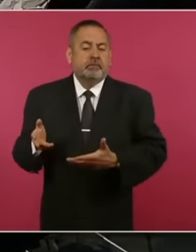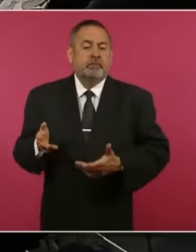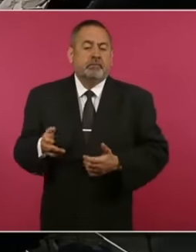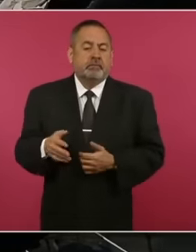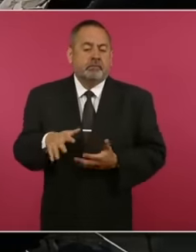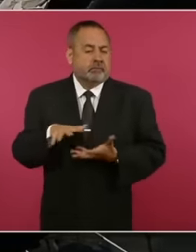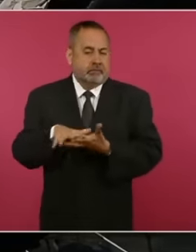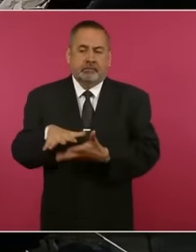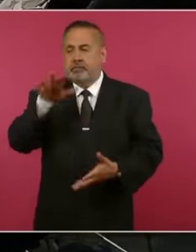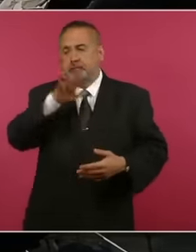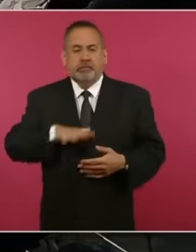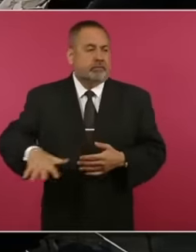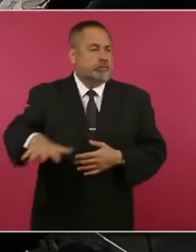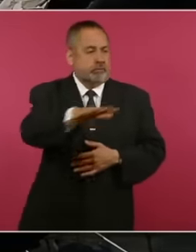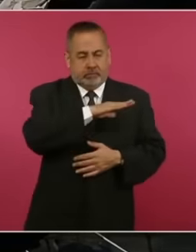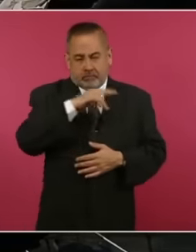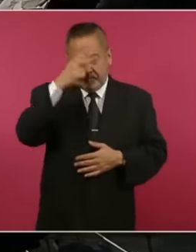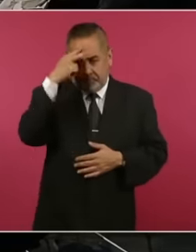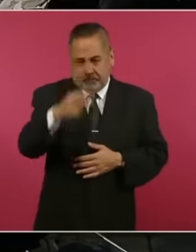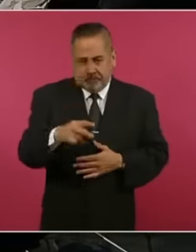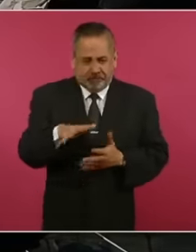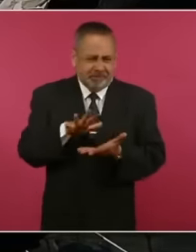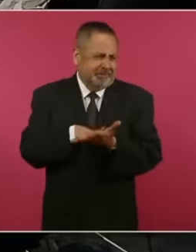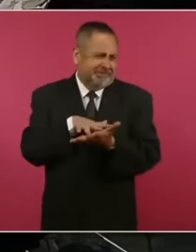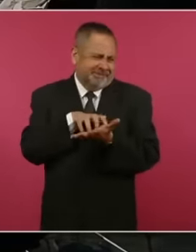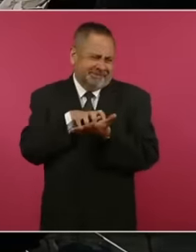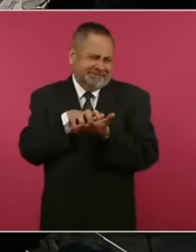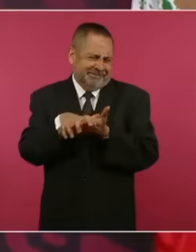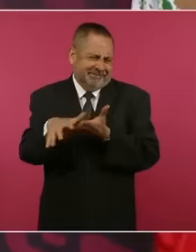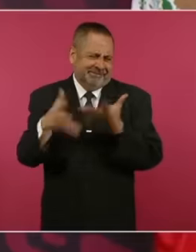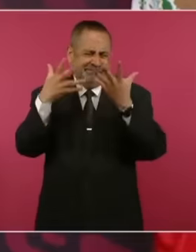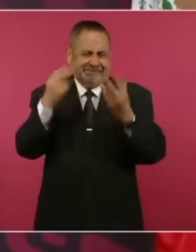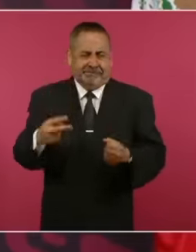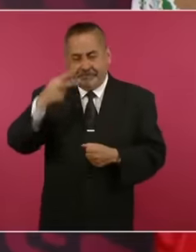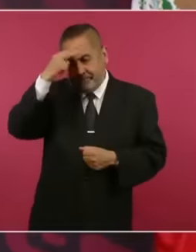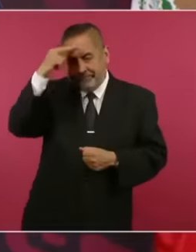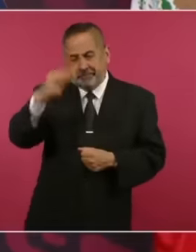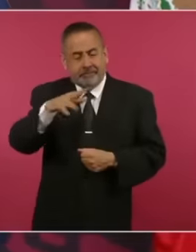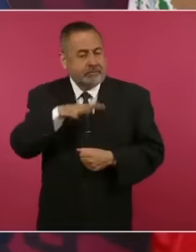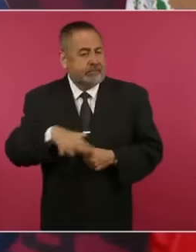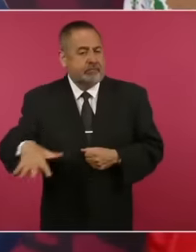majority of the Mexicans to the vast majority of the Mexicans of all the